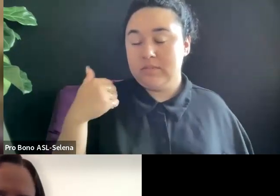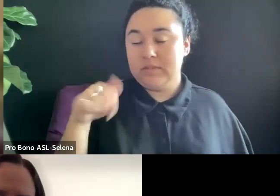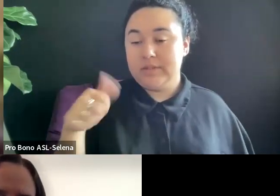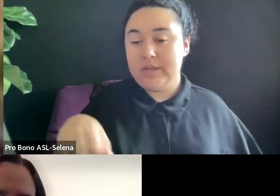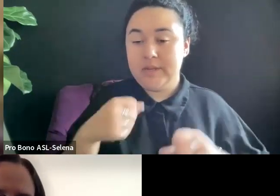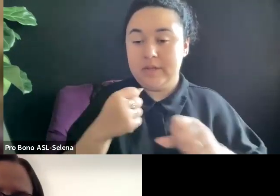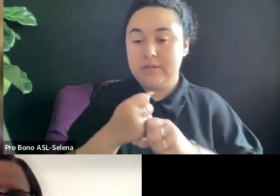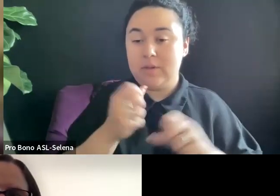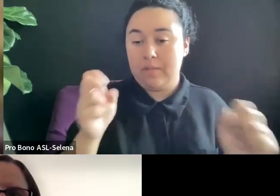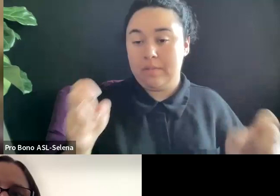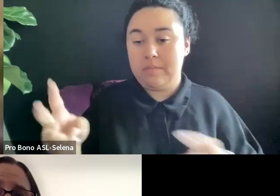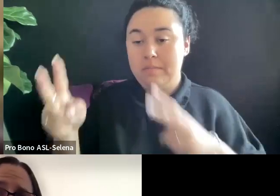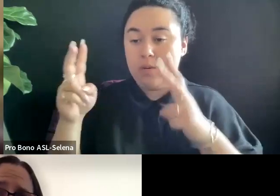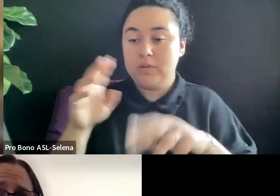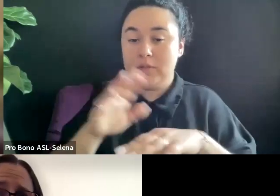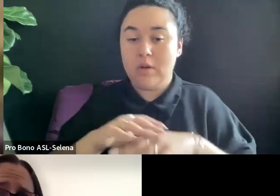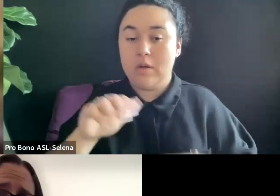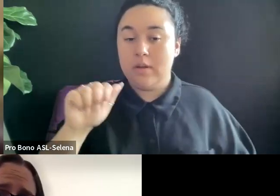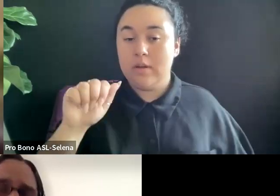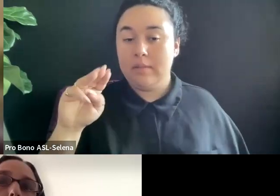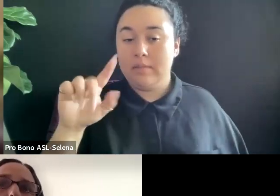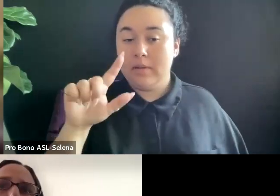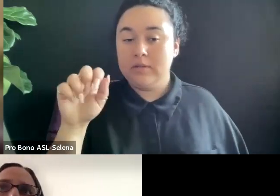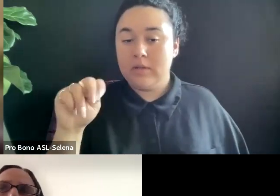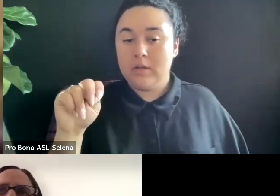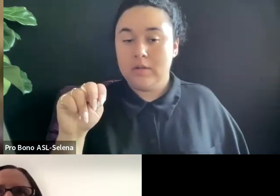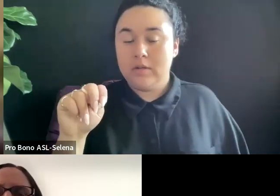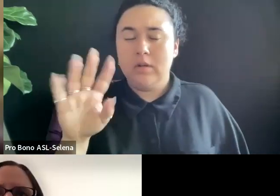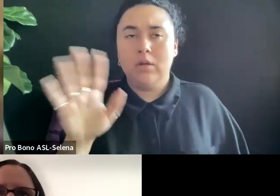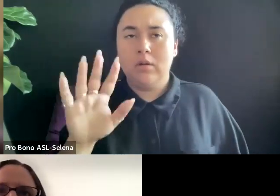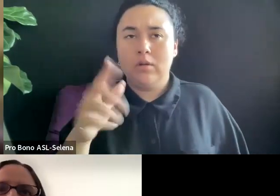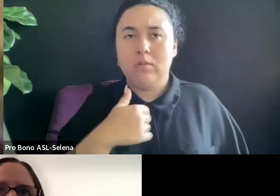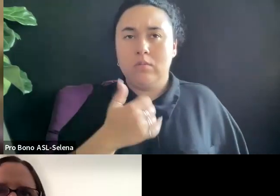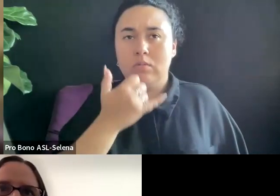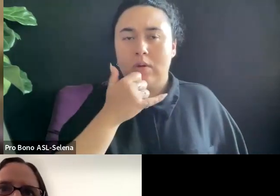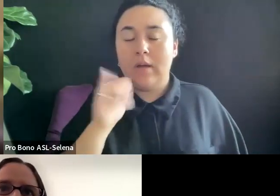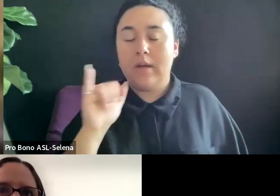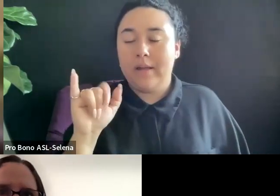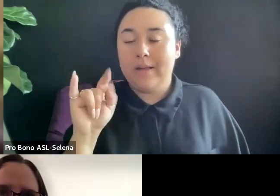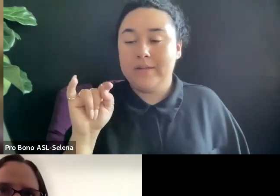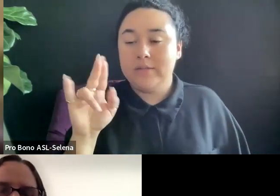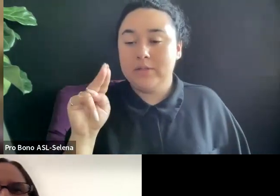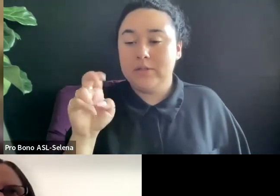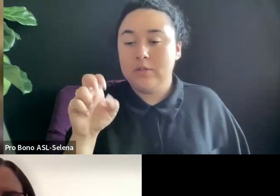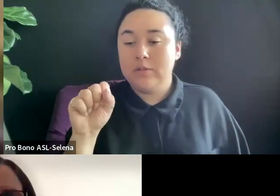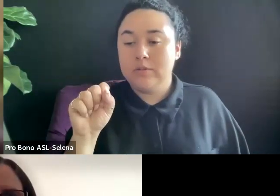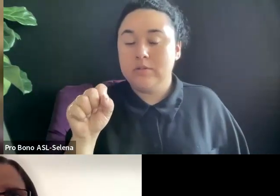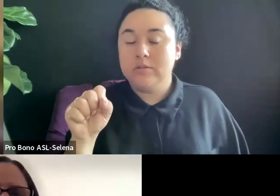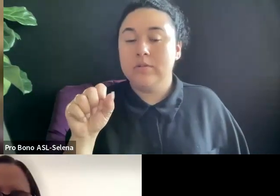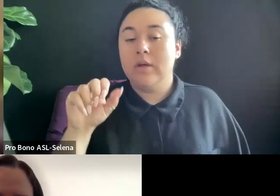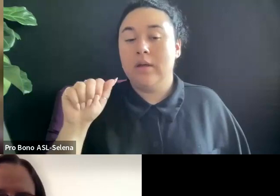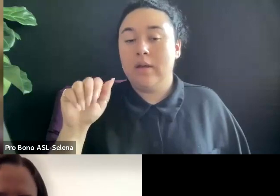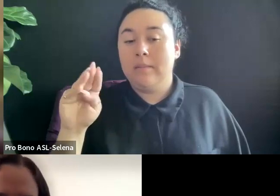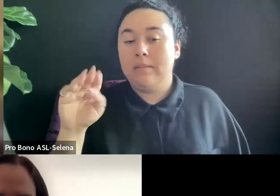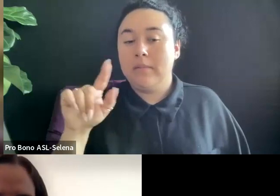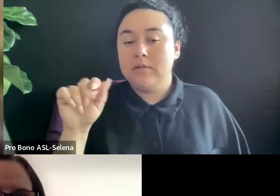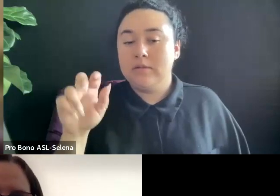FOR INSTANCE AND THEN -- I WAS DOING IT ON I TUNES, AMAZON WAS AND STOPPED TAKING INDEPENDENT FILMS